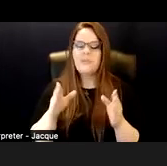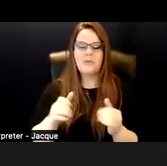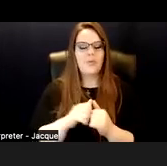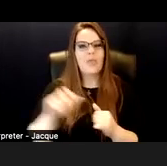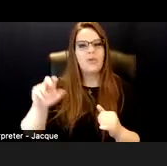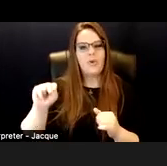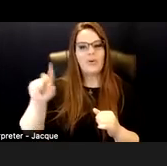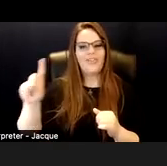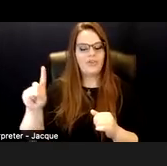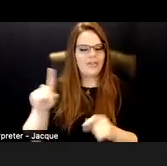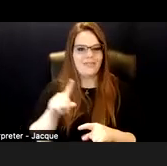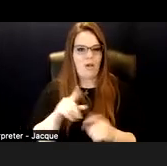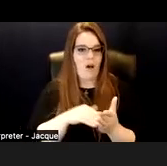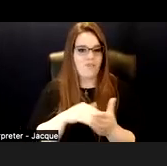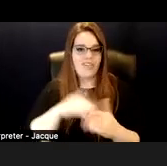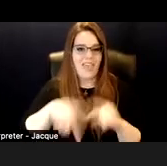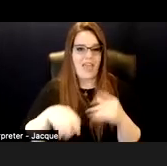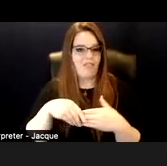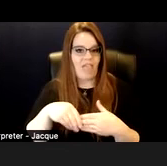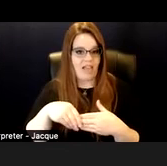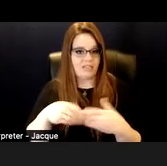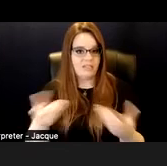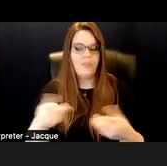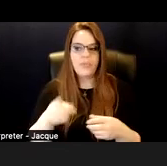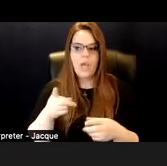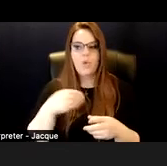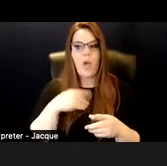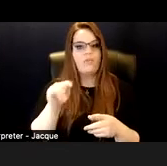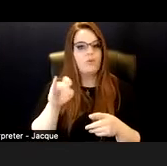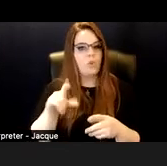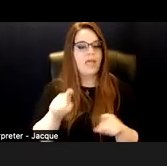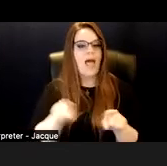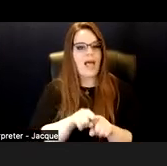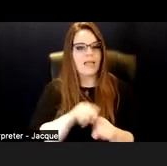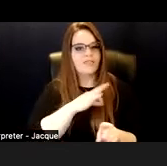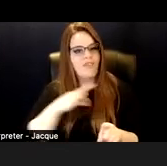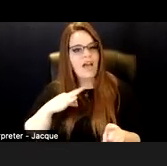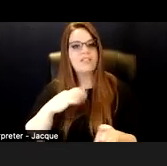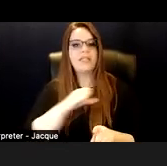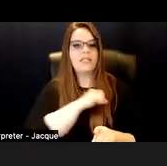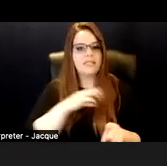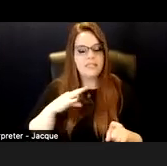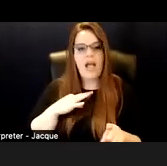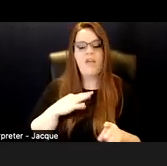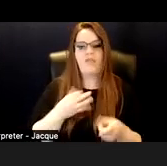So you have some tools as faculty, as staff, as people who interact with neurodivergent people.